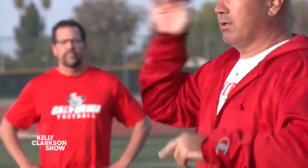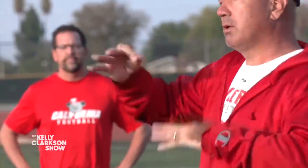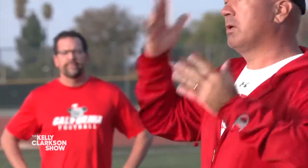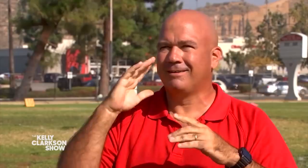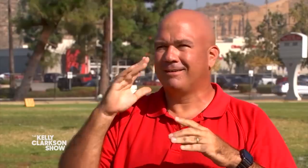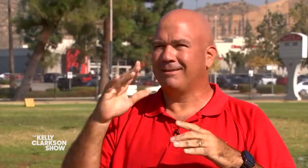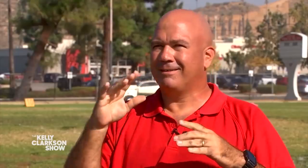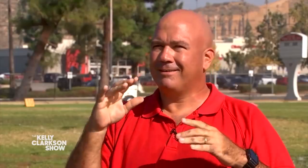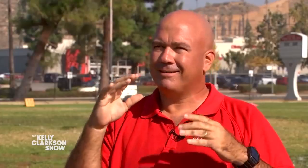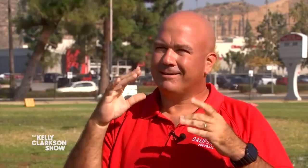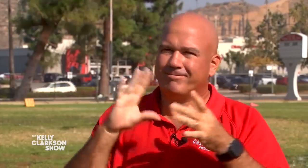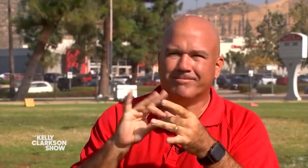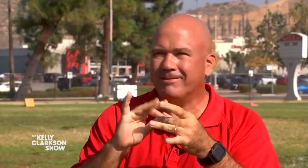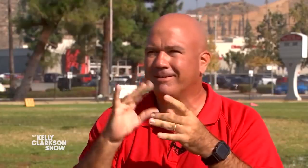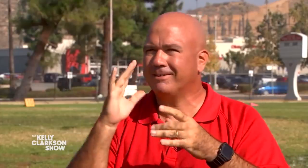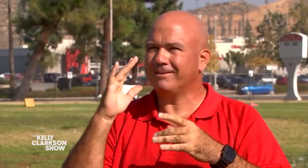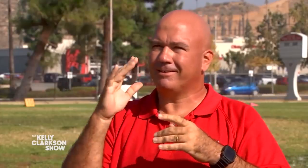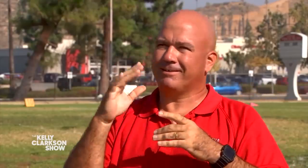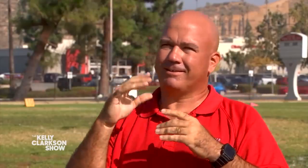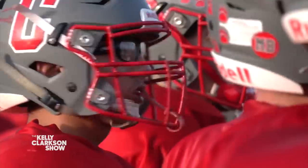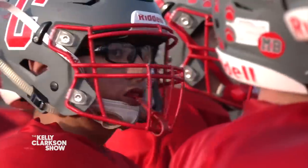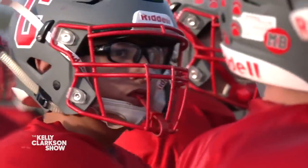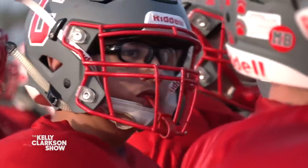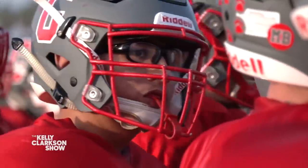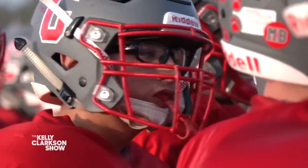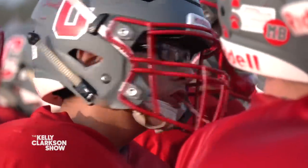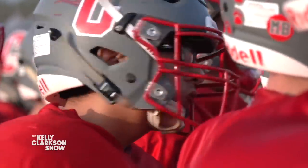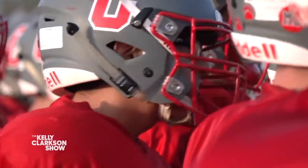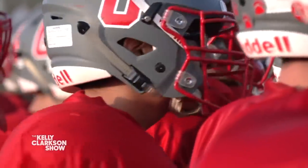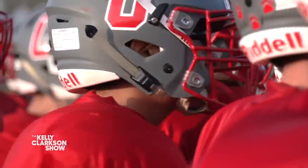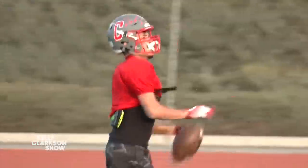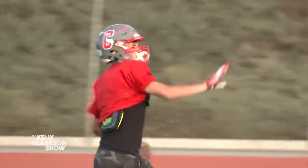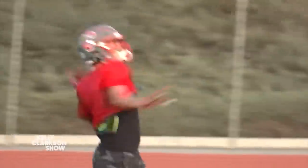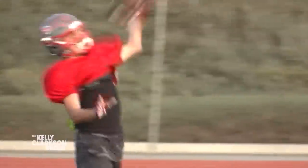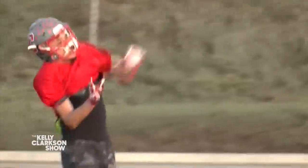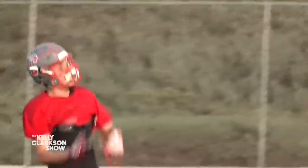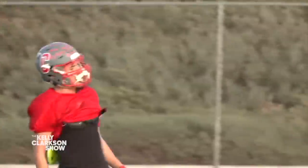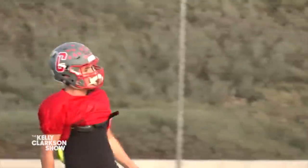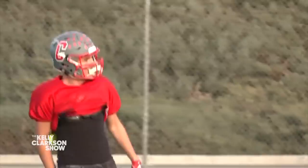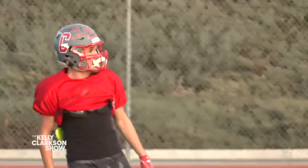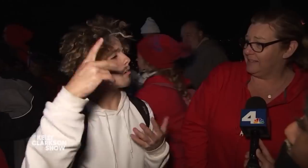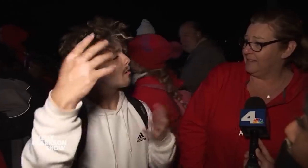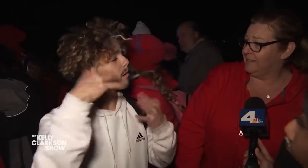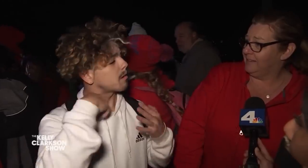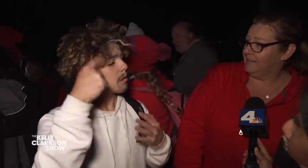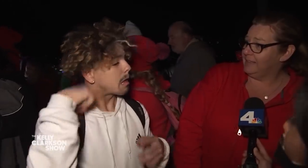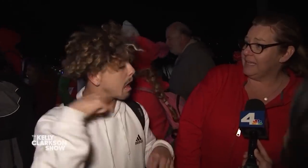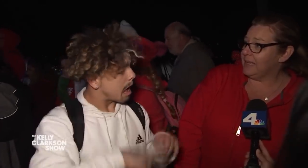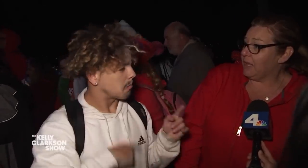We use faster signs, more direct signs, instead of being more lackadaisical. We wanted to show that we can do it.